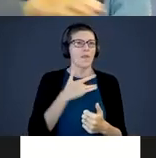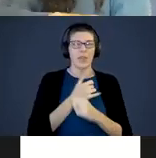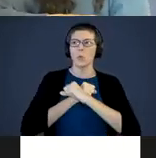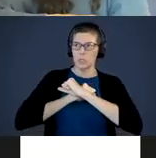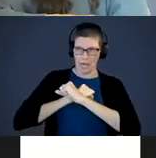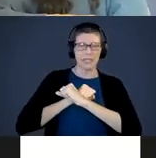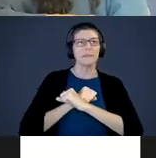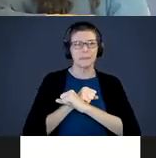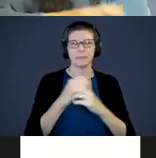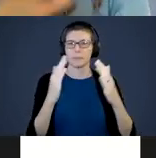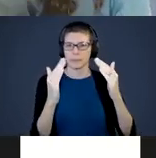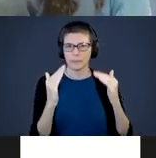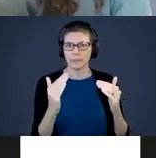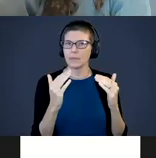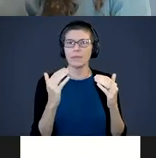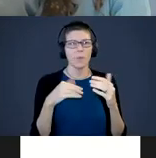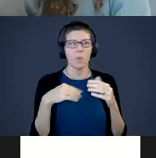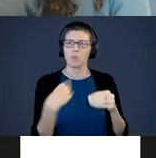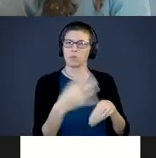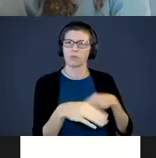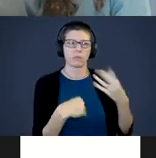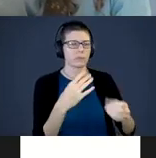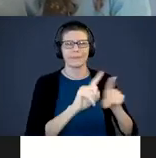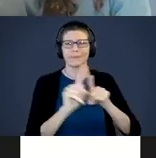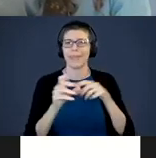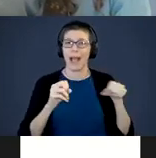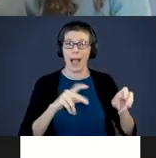lots of opportunities. Let’s talk about what those might look like.